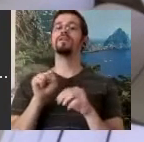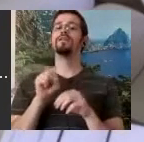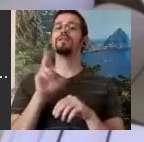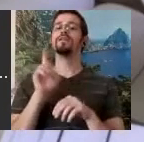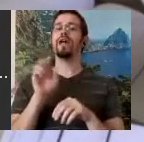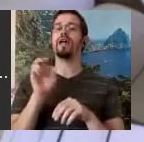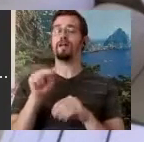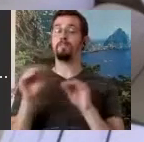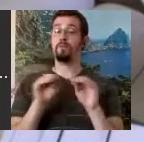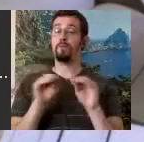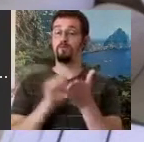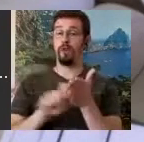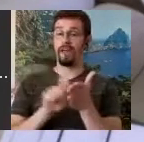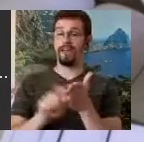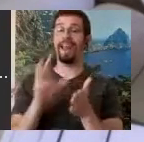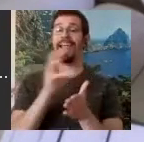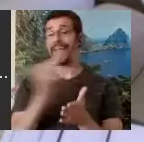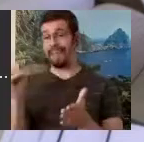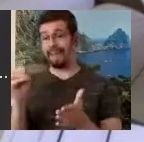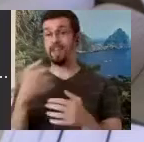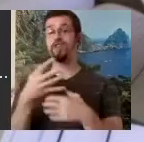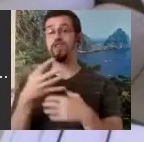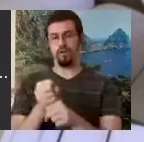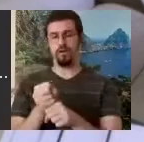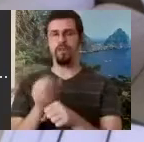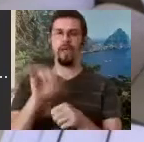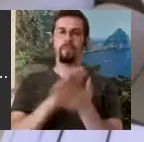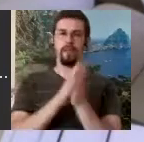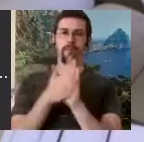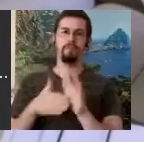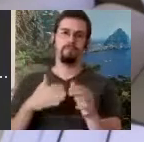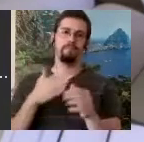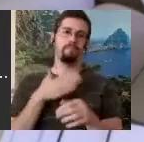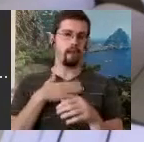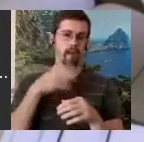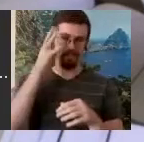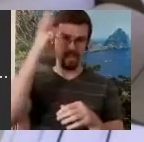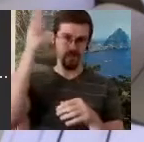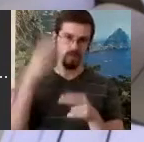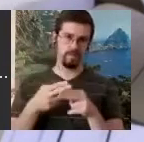the name of my invention. It started out with what we call Sutton DanceWriting,